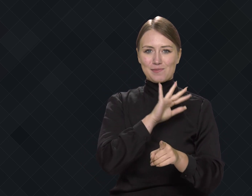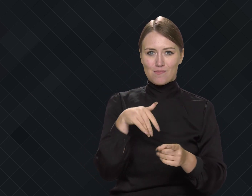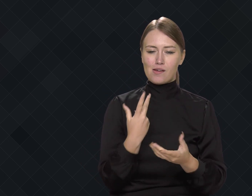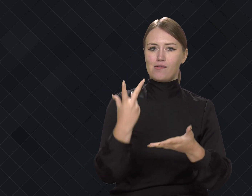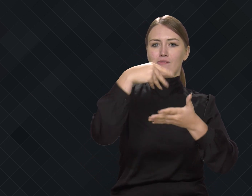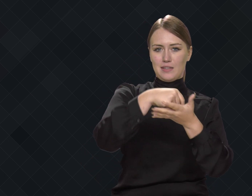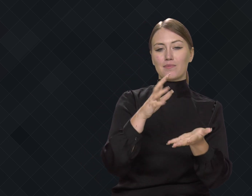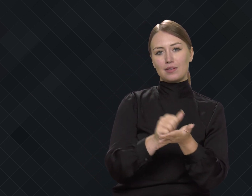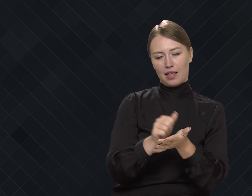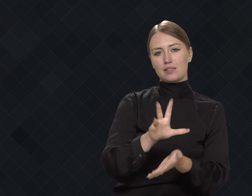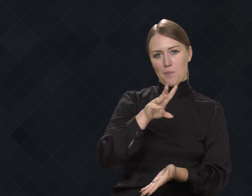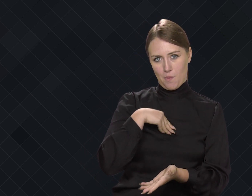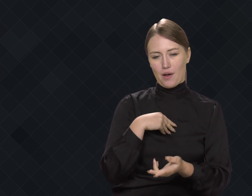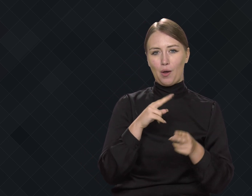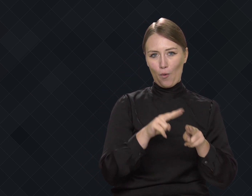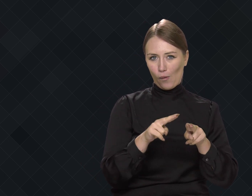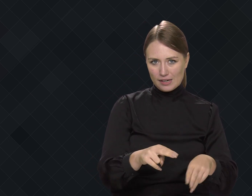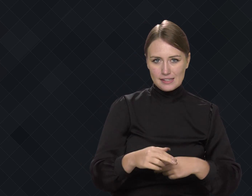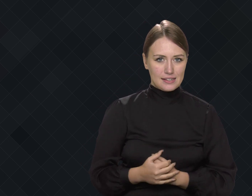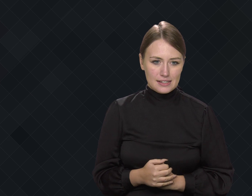and participate in them.